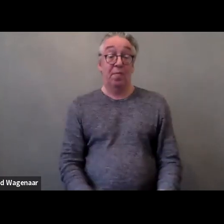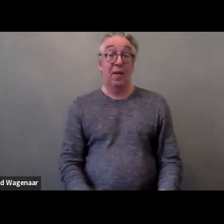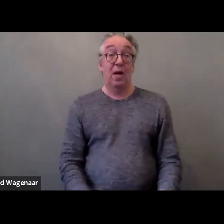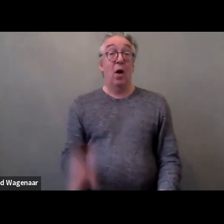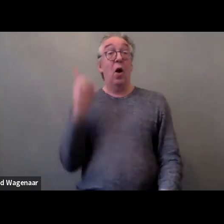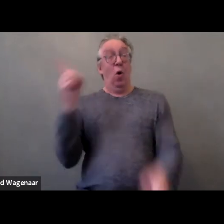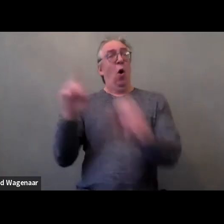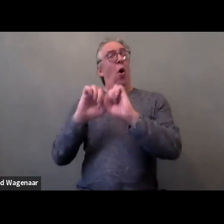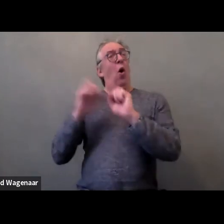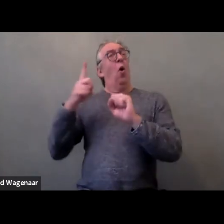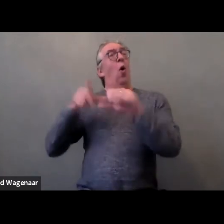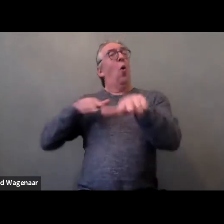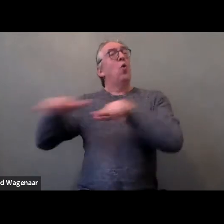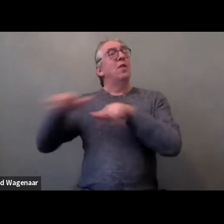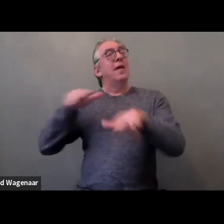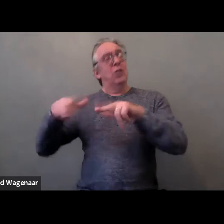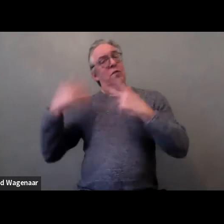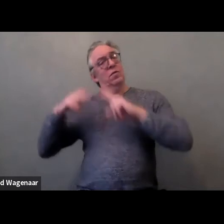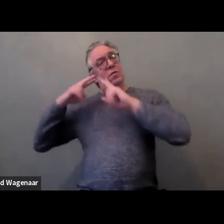that this practice affects mostly women.